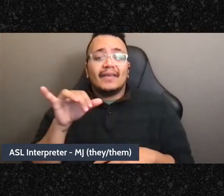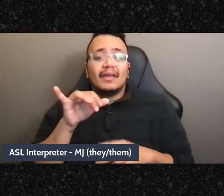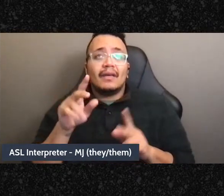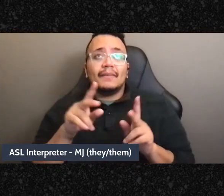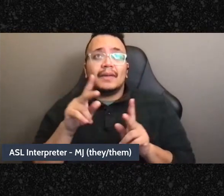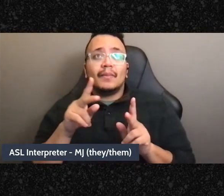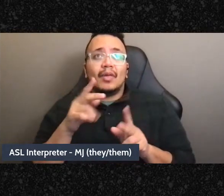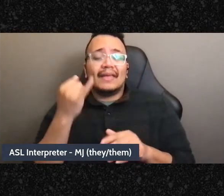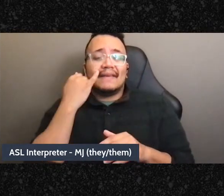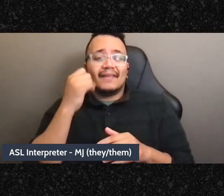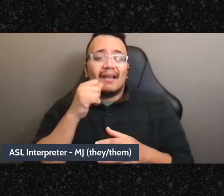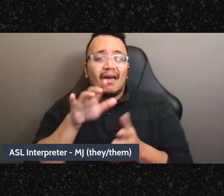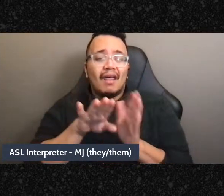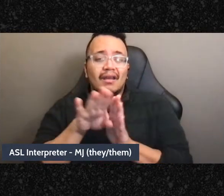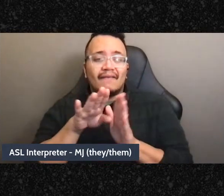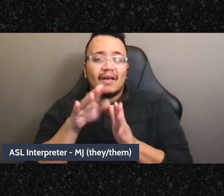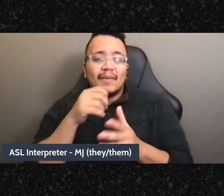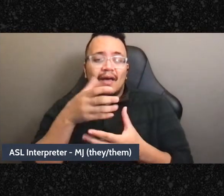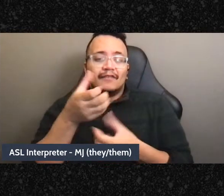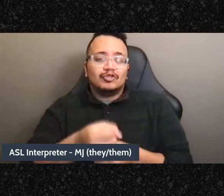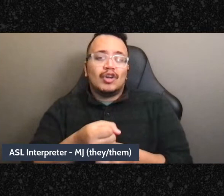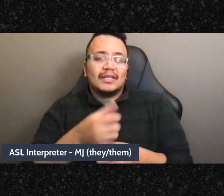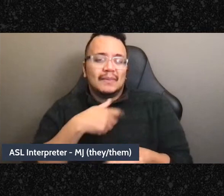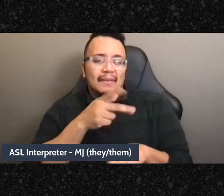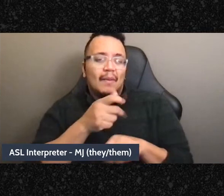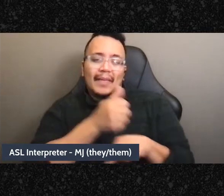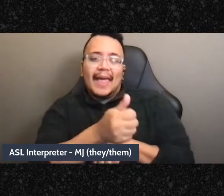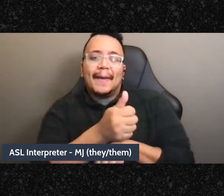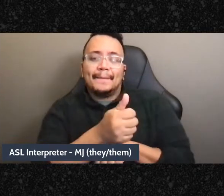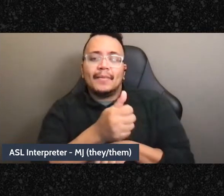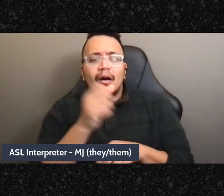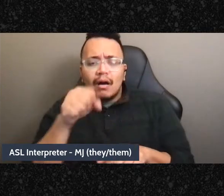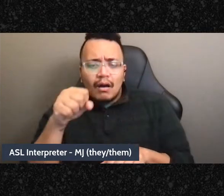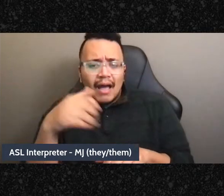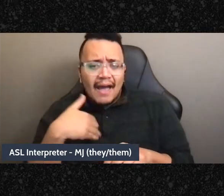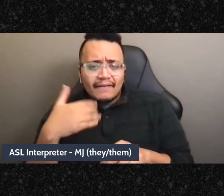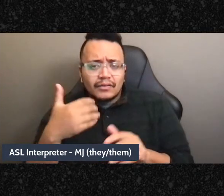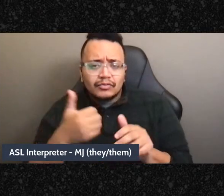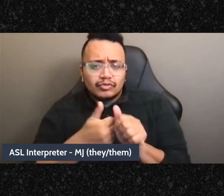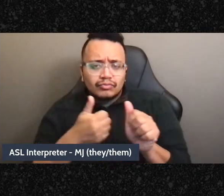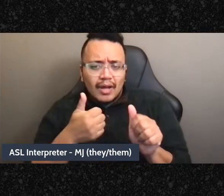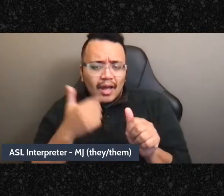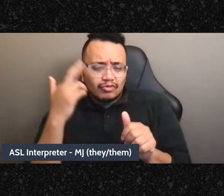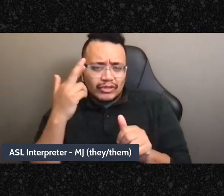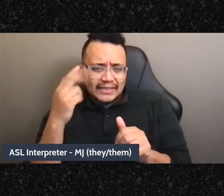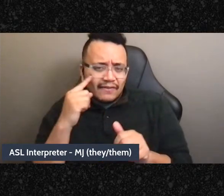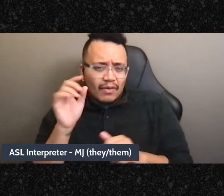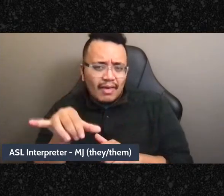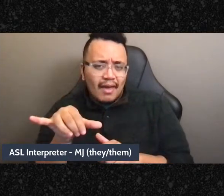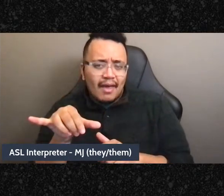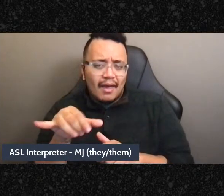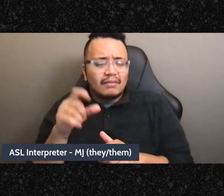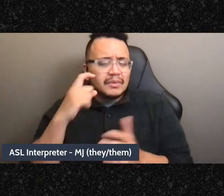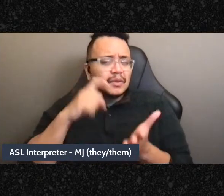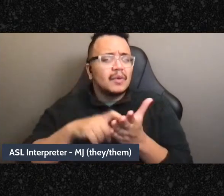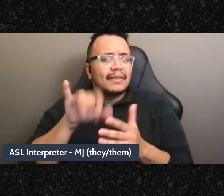have good reasons for not being trusting enough or not being trusting. So I-I see that happening, I